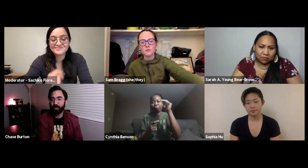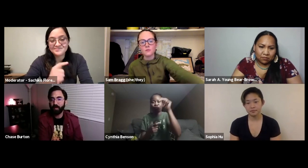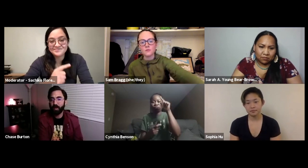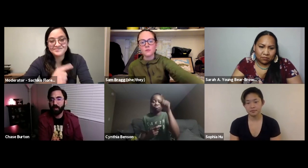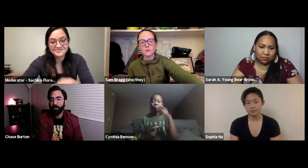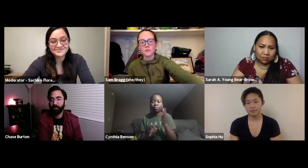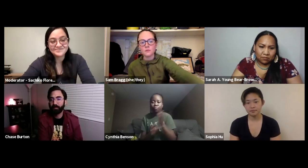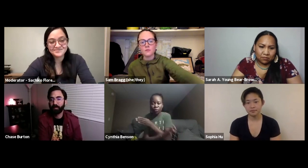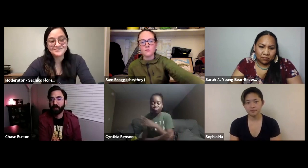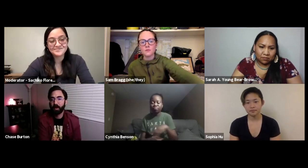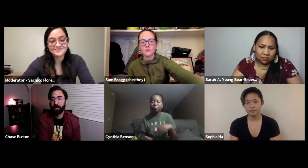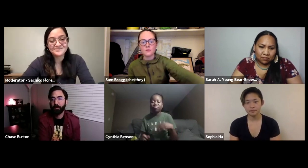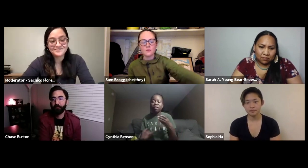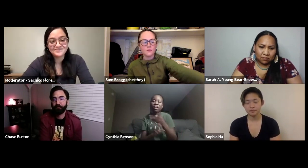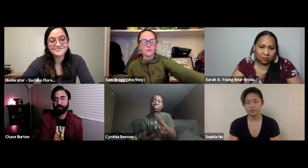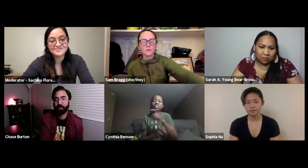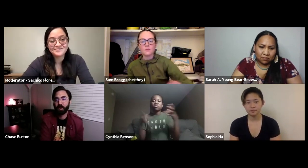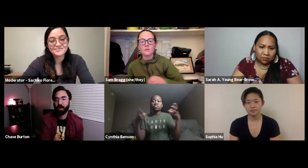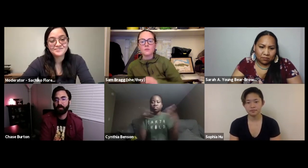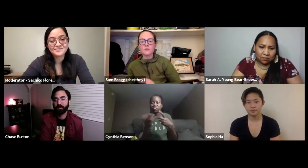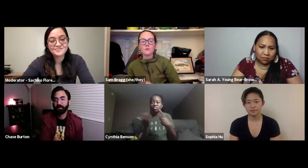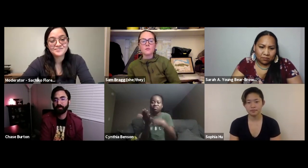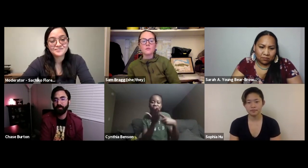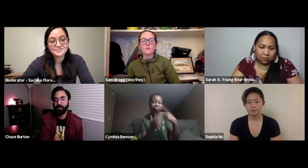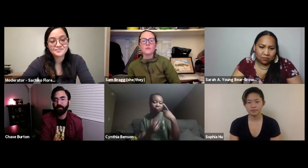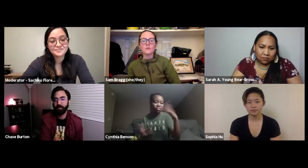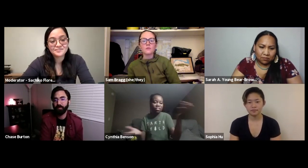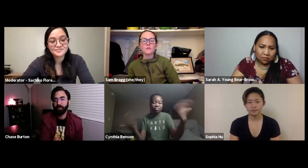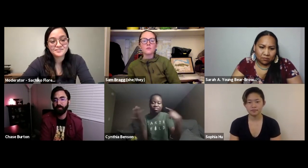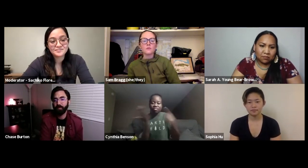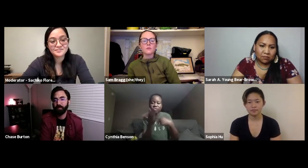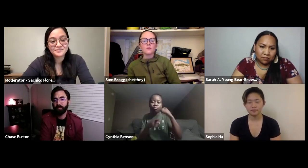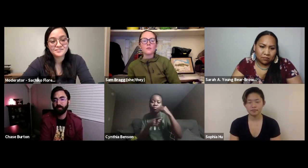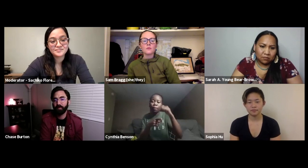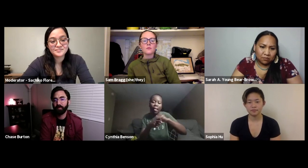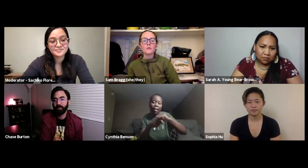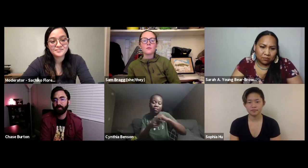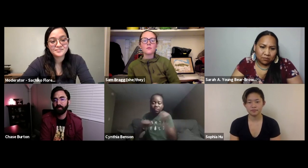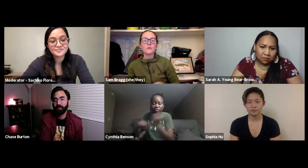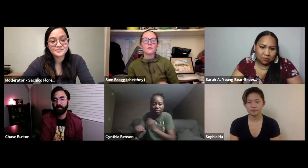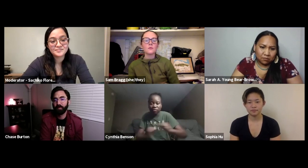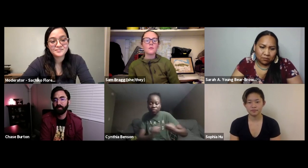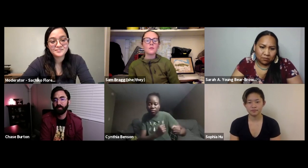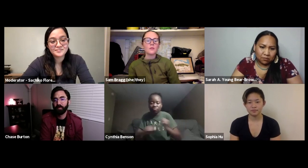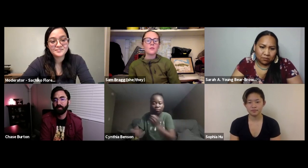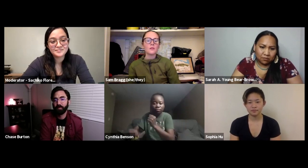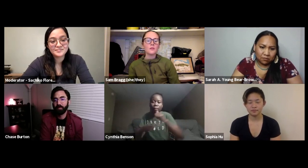we can go to the Northern area of Minnesota and so we got together and discussed and we